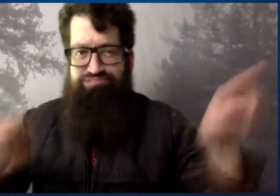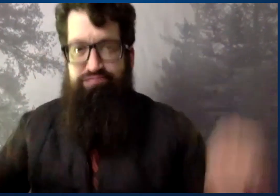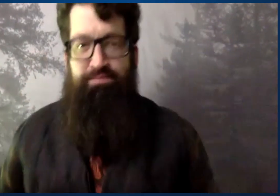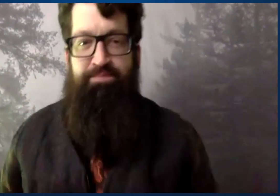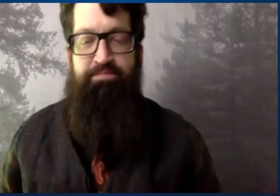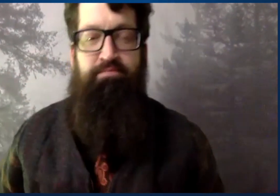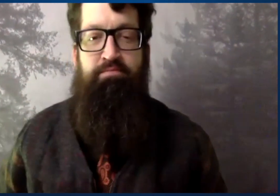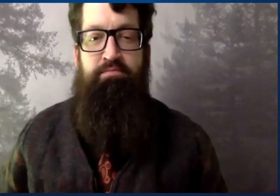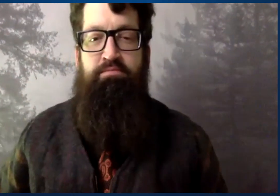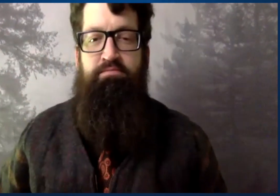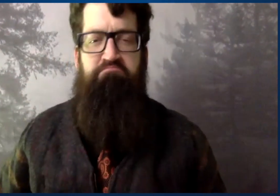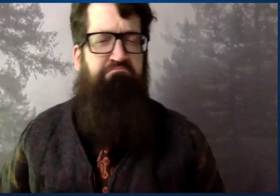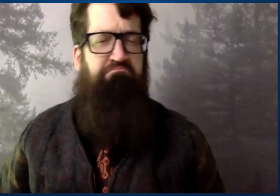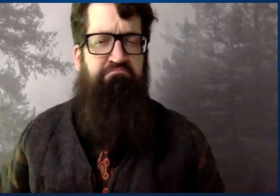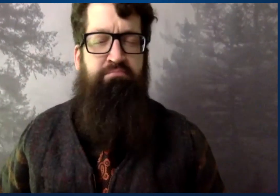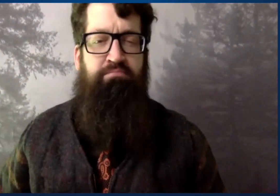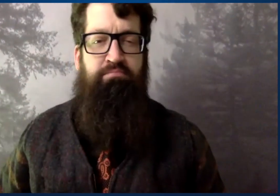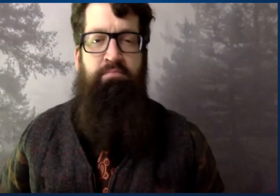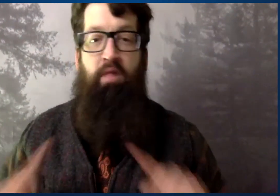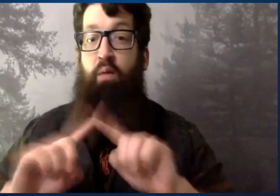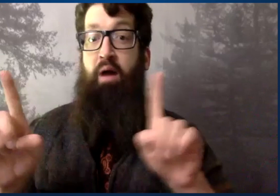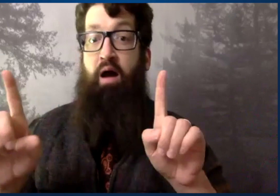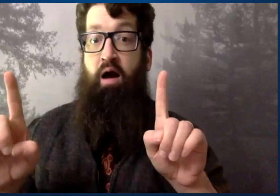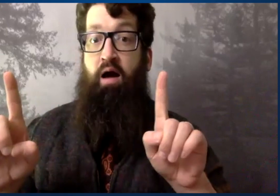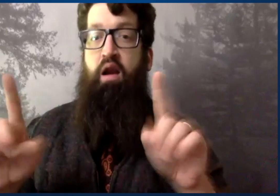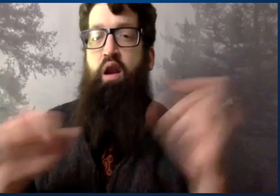I mean, there's a lot of different aspects to this beautiful engine.